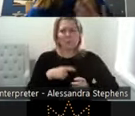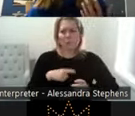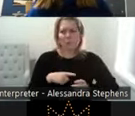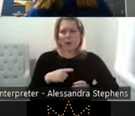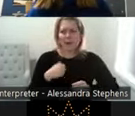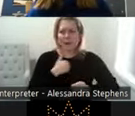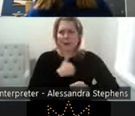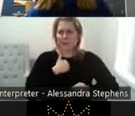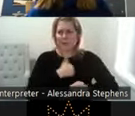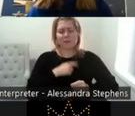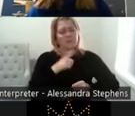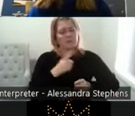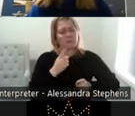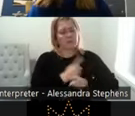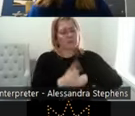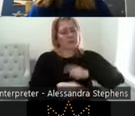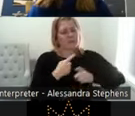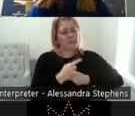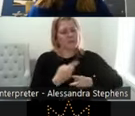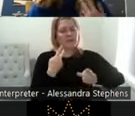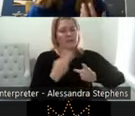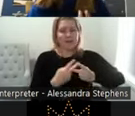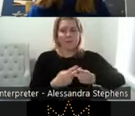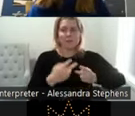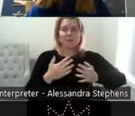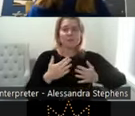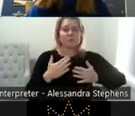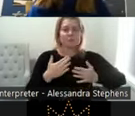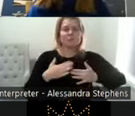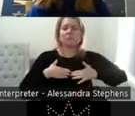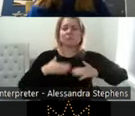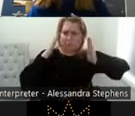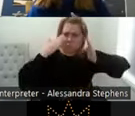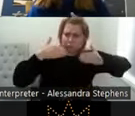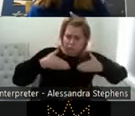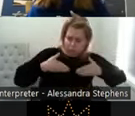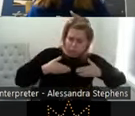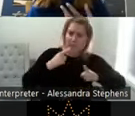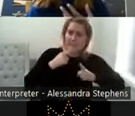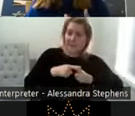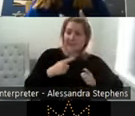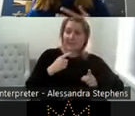and a sexual health and pleasure. We know through the World Health Organization that that sexuality